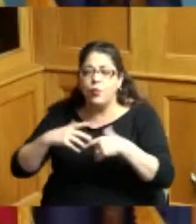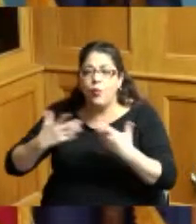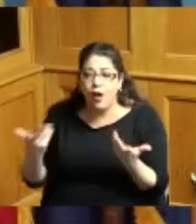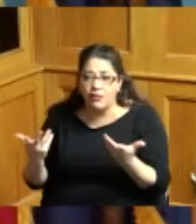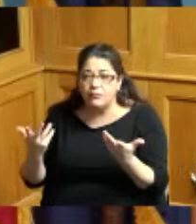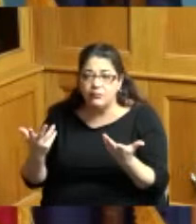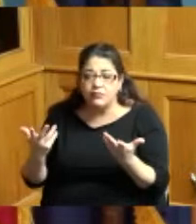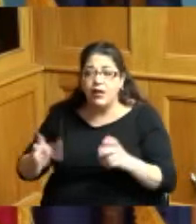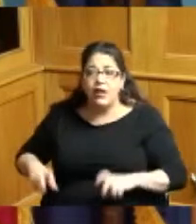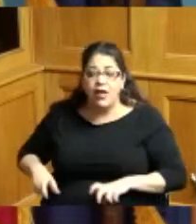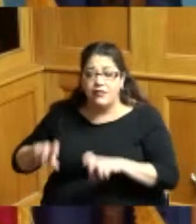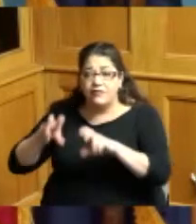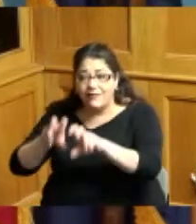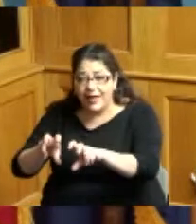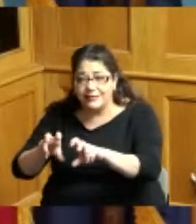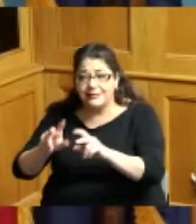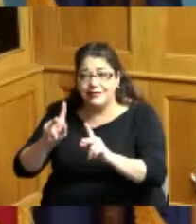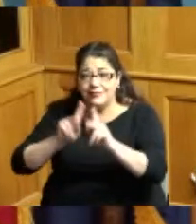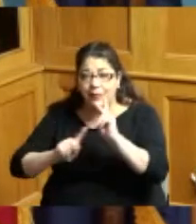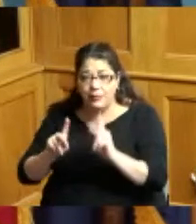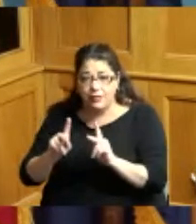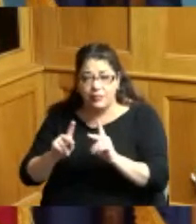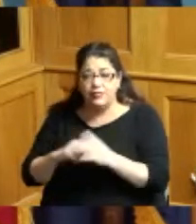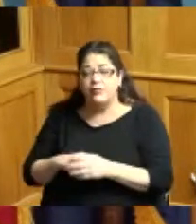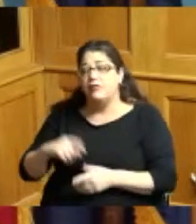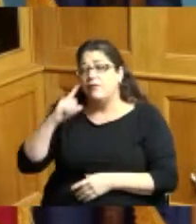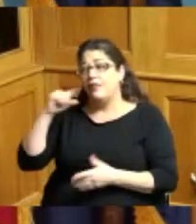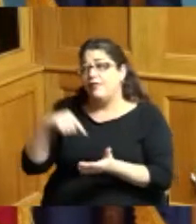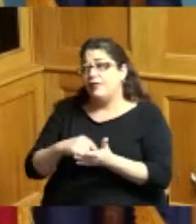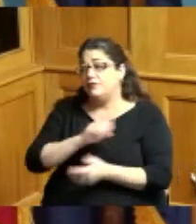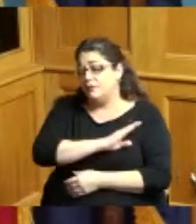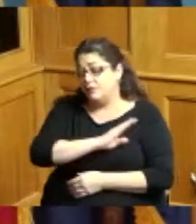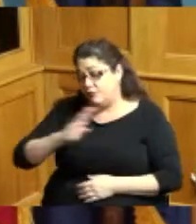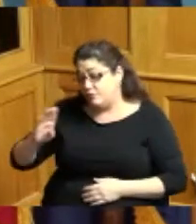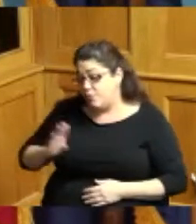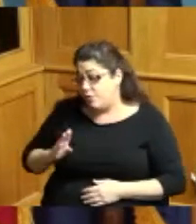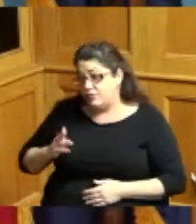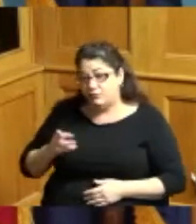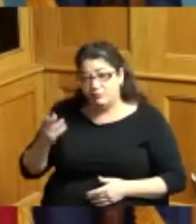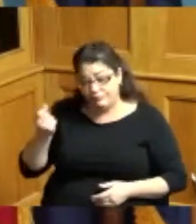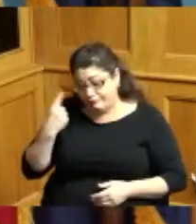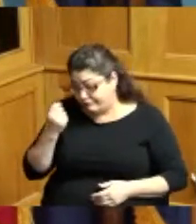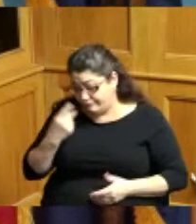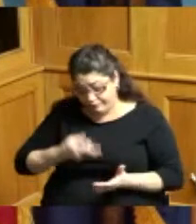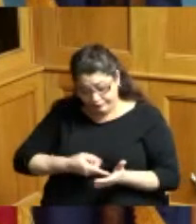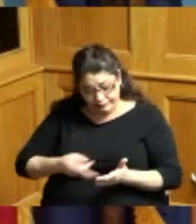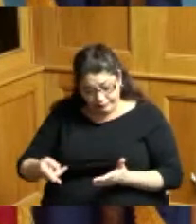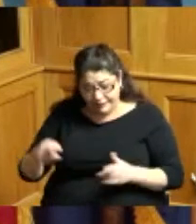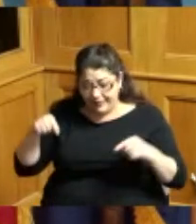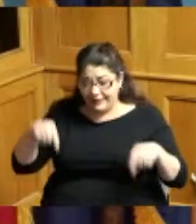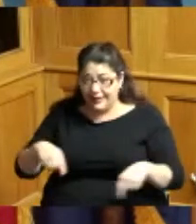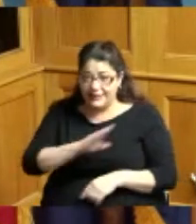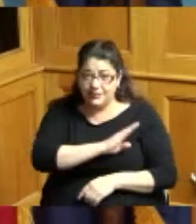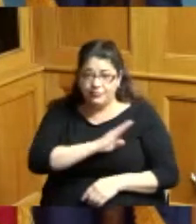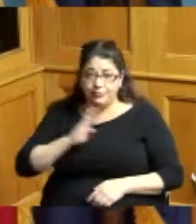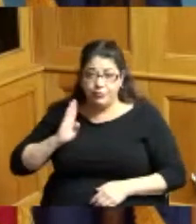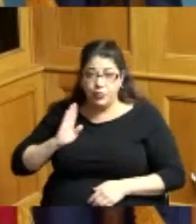and at this board when we I mean we gotta be honest now there was a time when